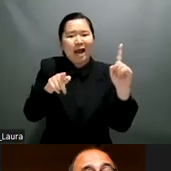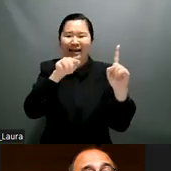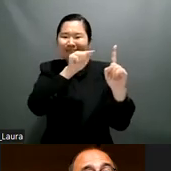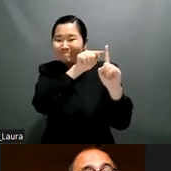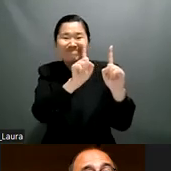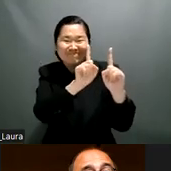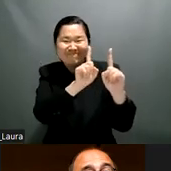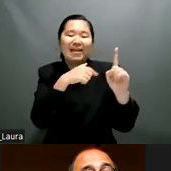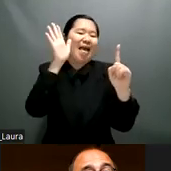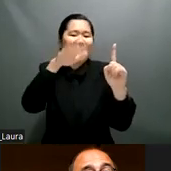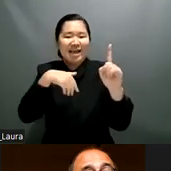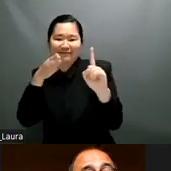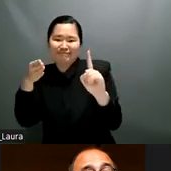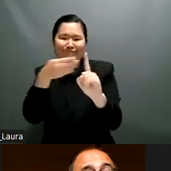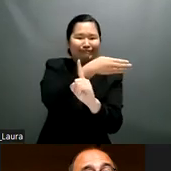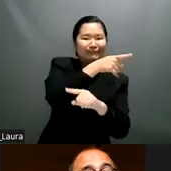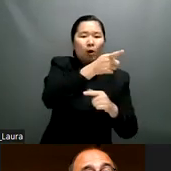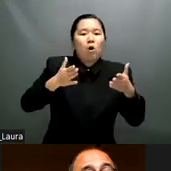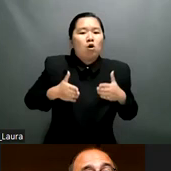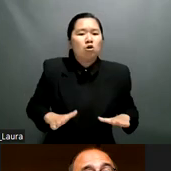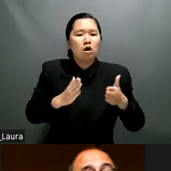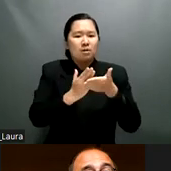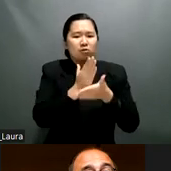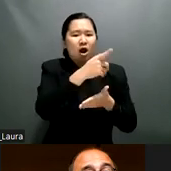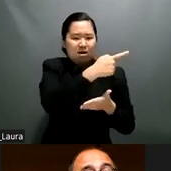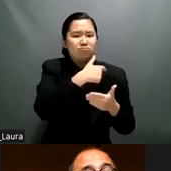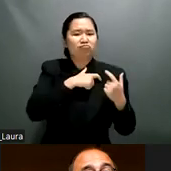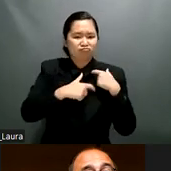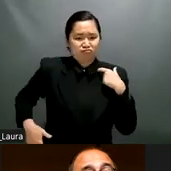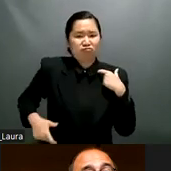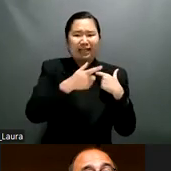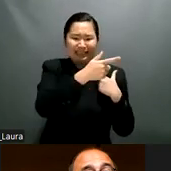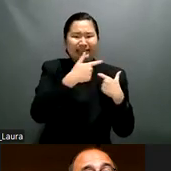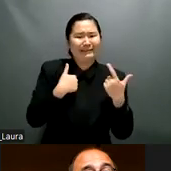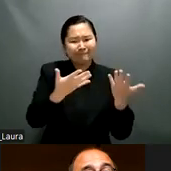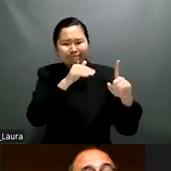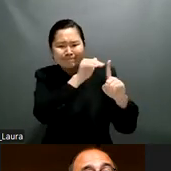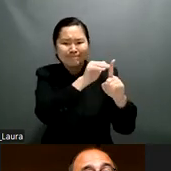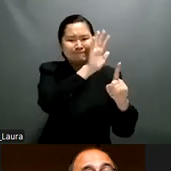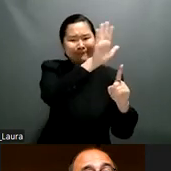um you know to uh to to uh to picture the situation of social care institution in